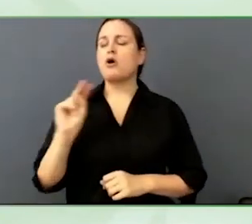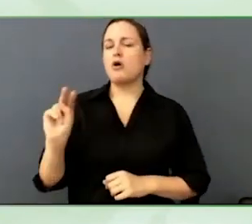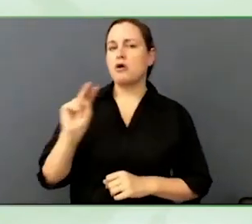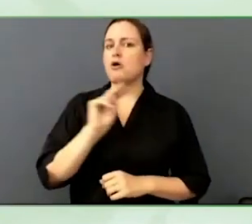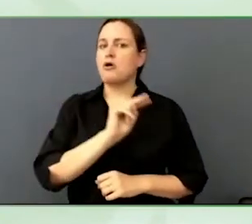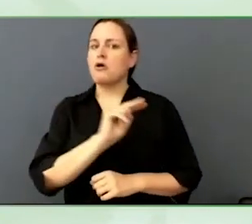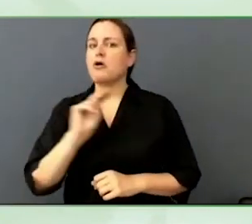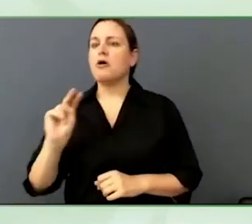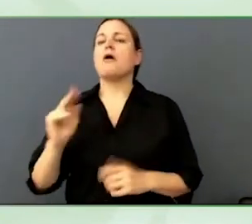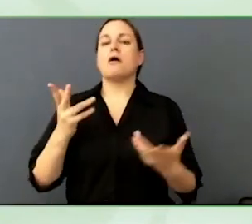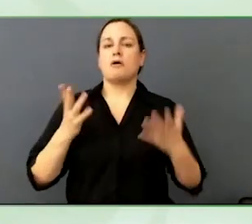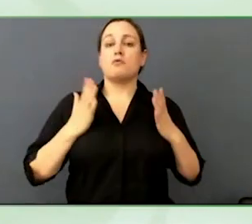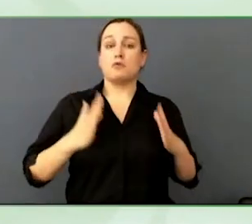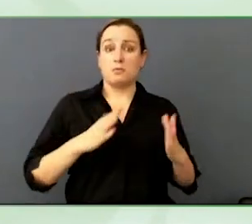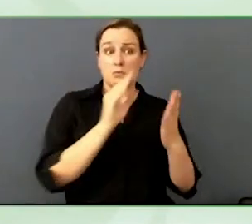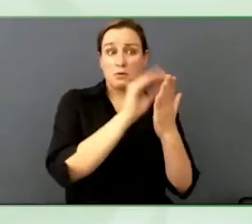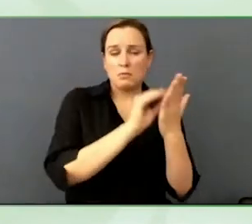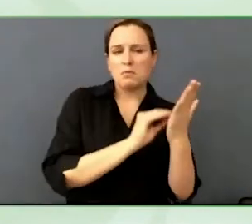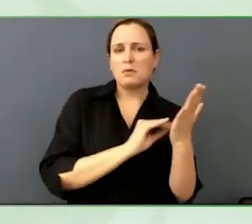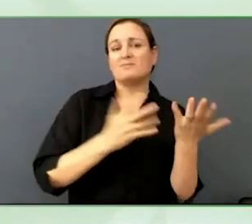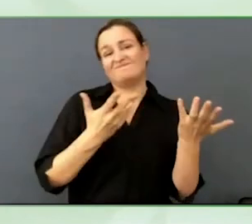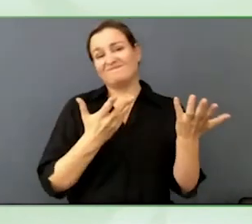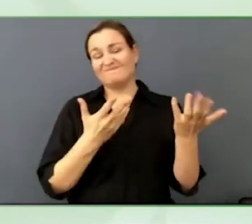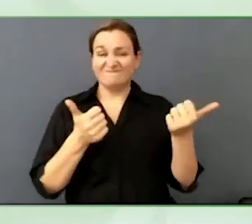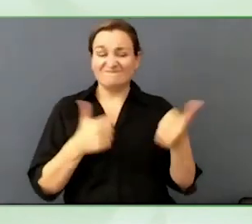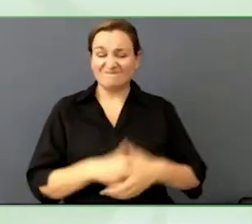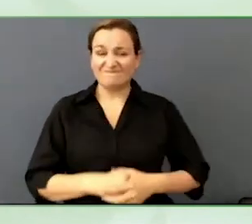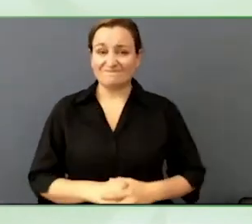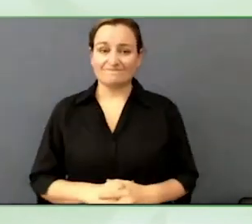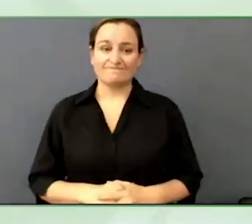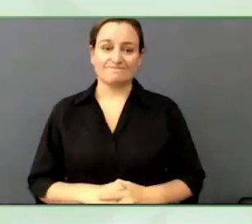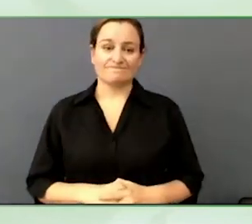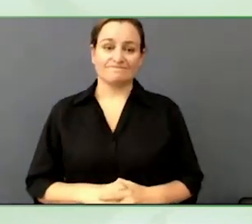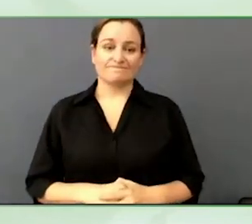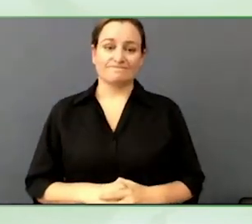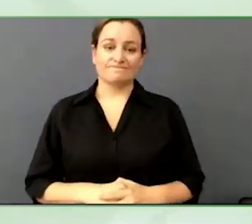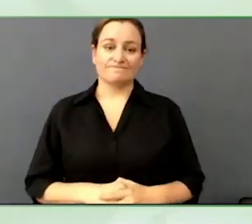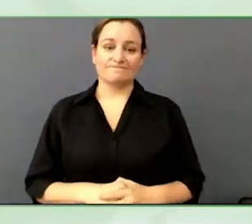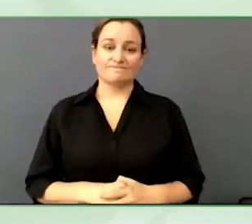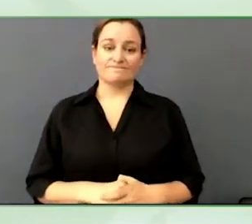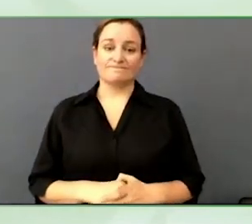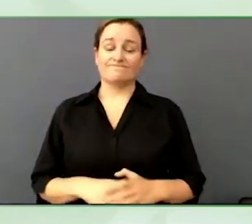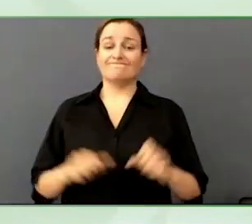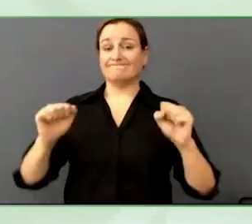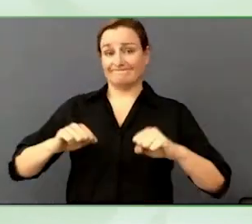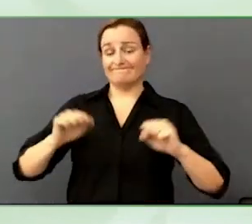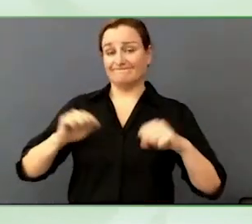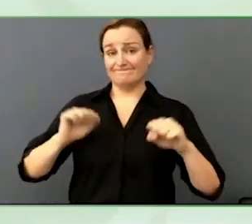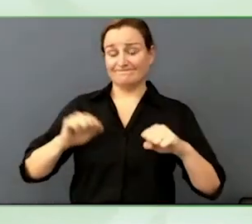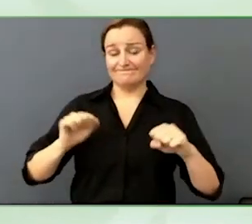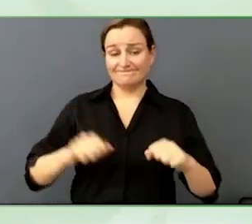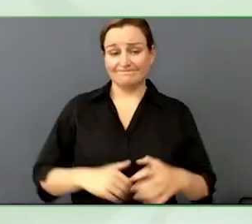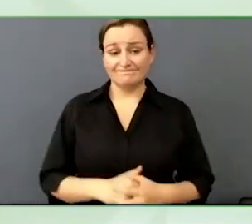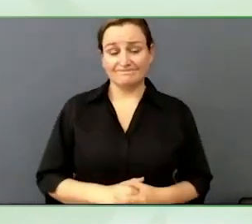What we see now, so much life content, there are not enough life